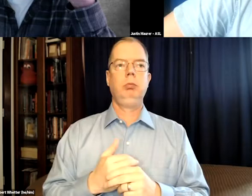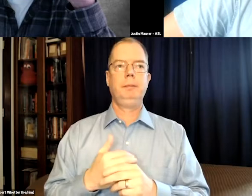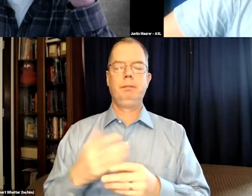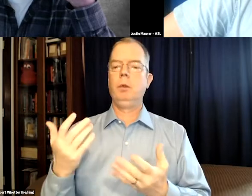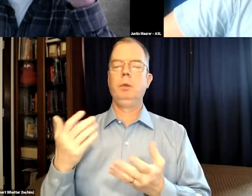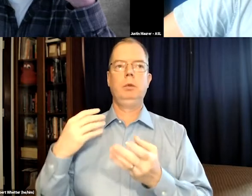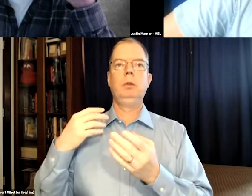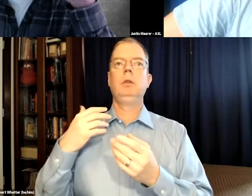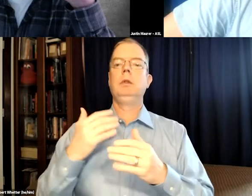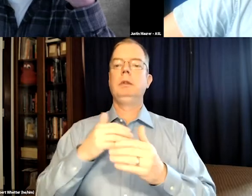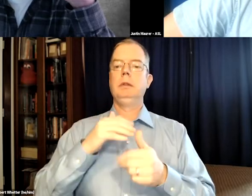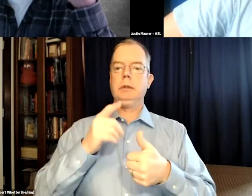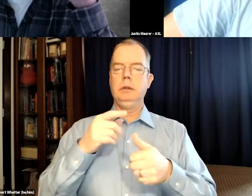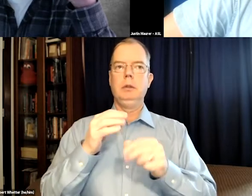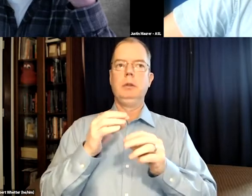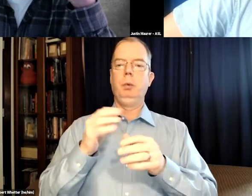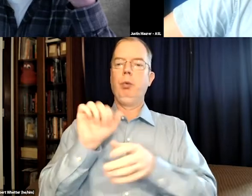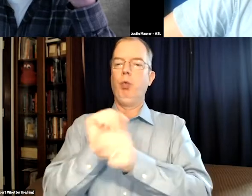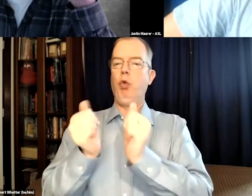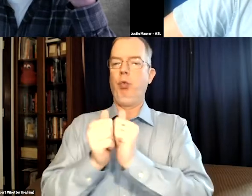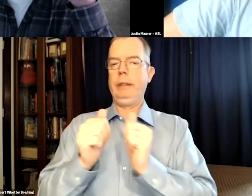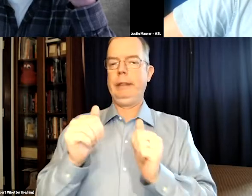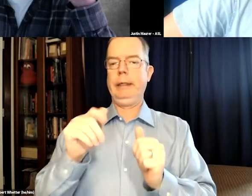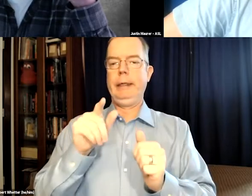But of course, it's very valuable and necessary to have closed captioning.